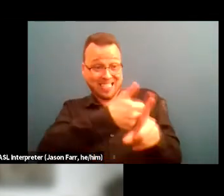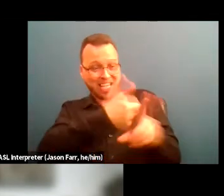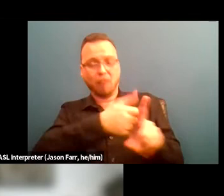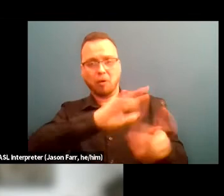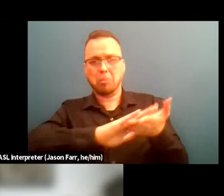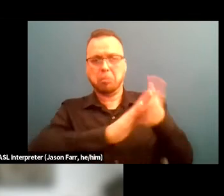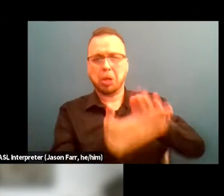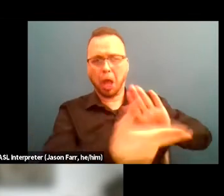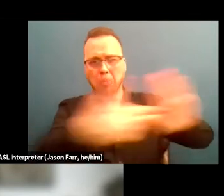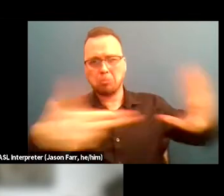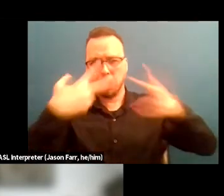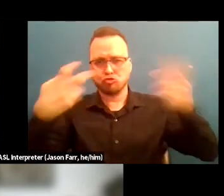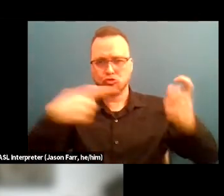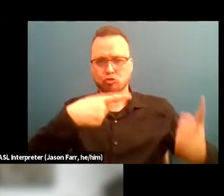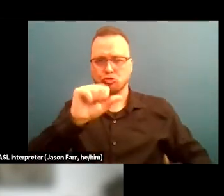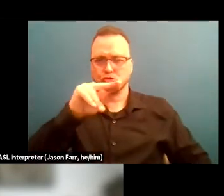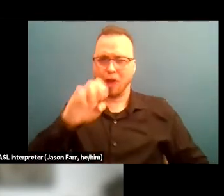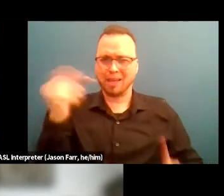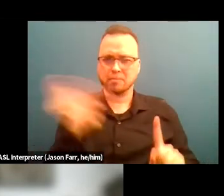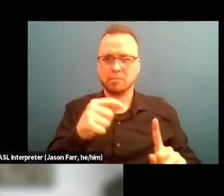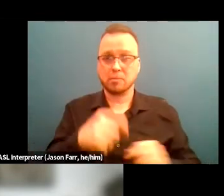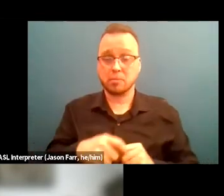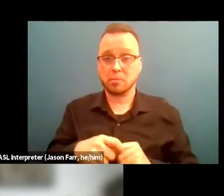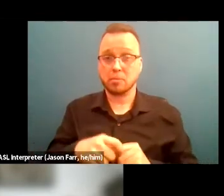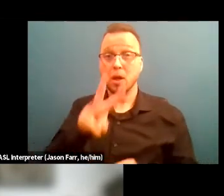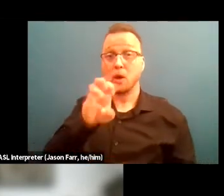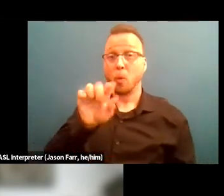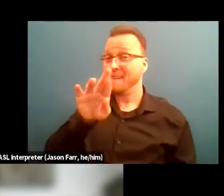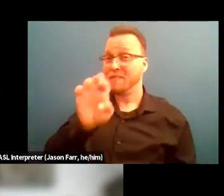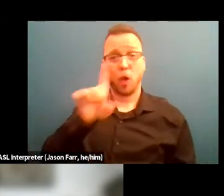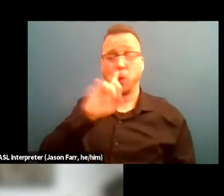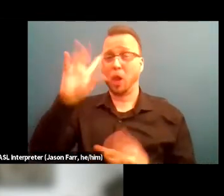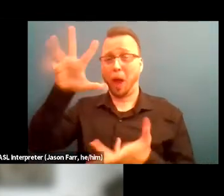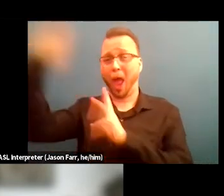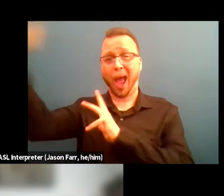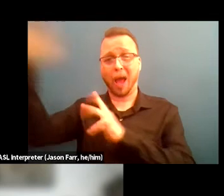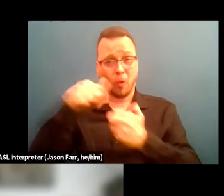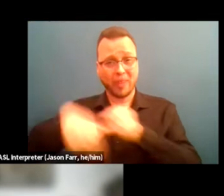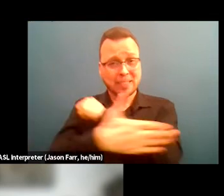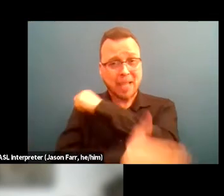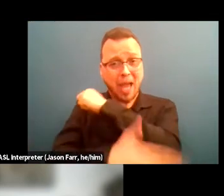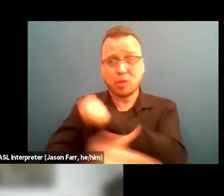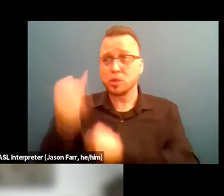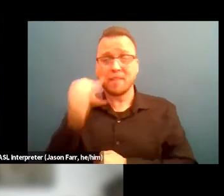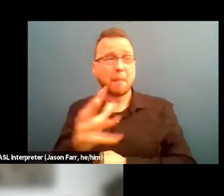Welfare was rampant in this country and so for mother with children to get welfare